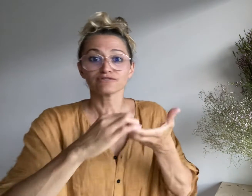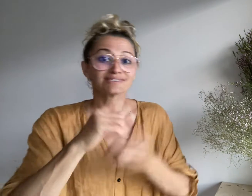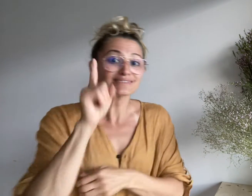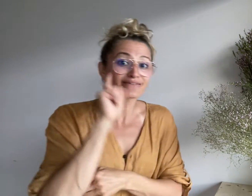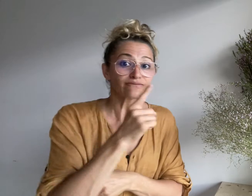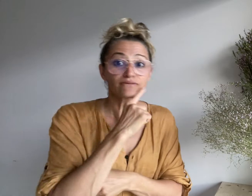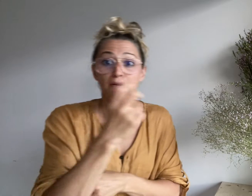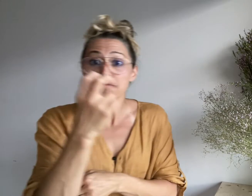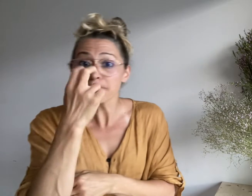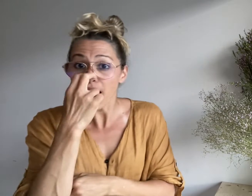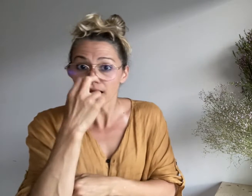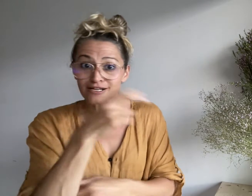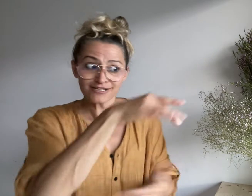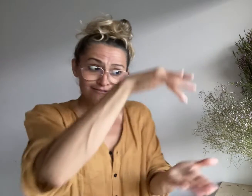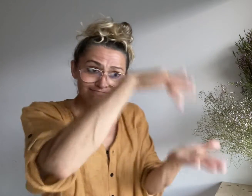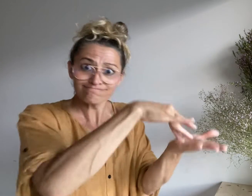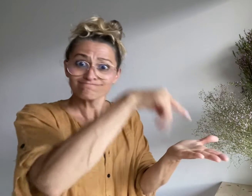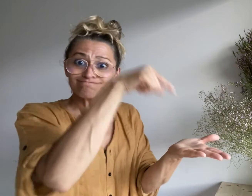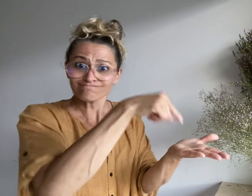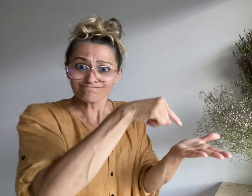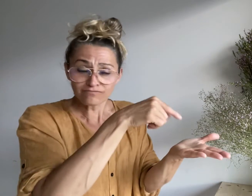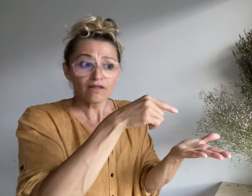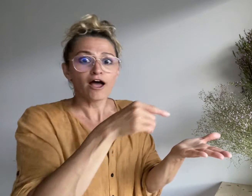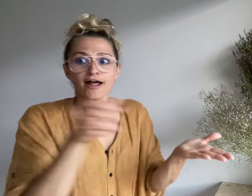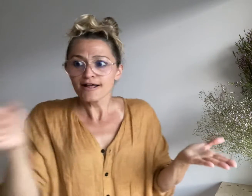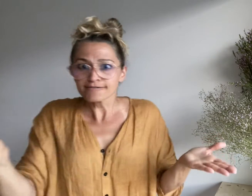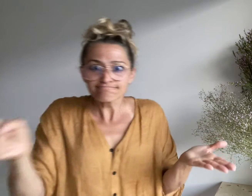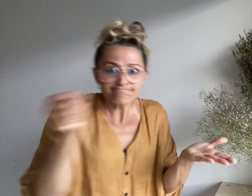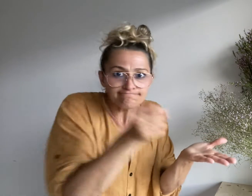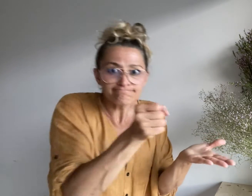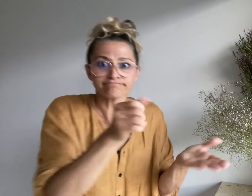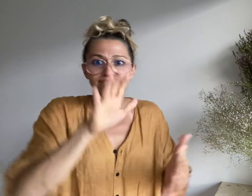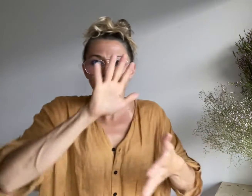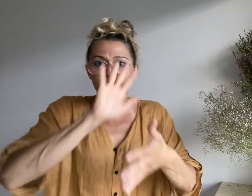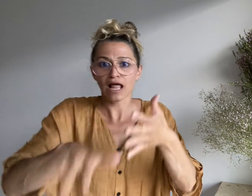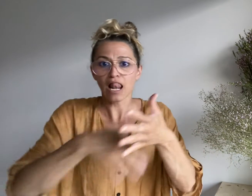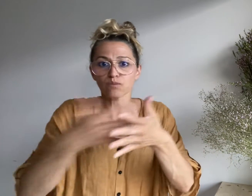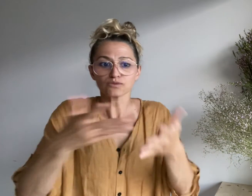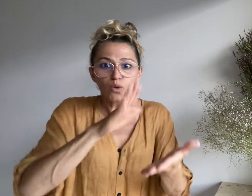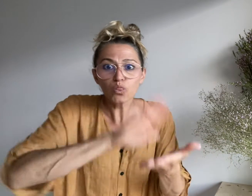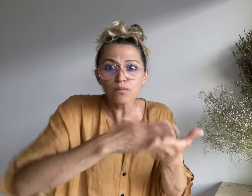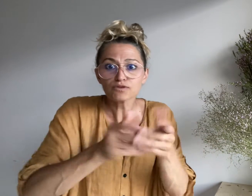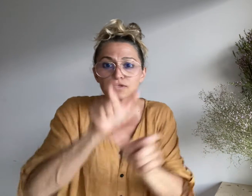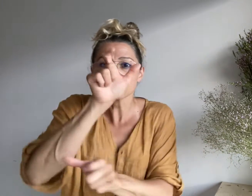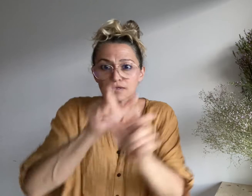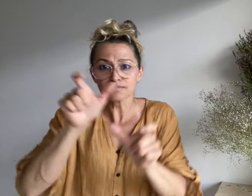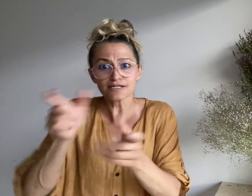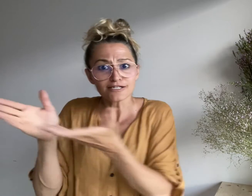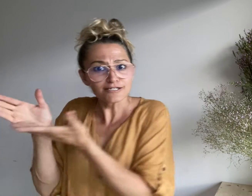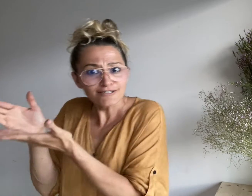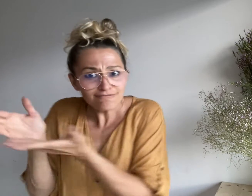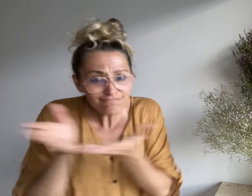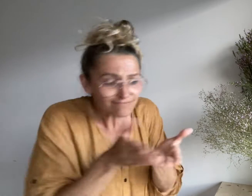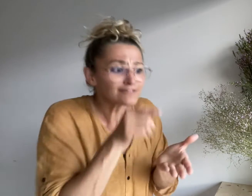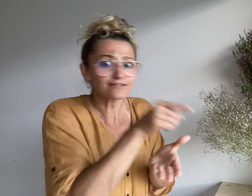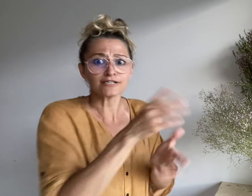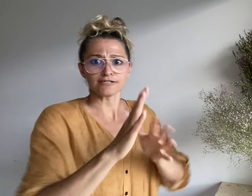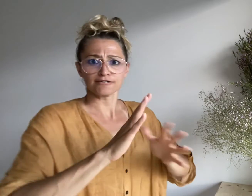of the Deaf and Blind, and hired sign language interpreters